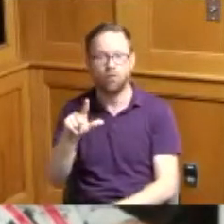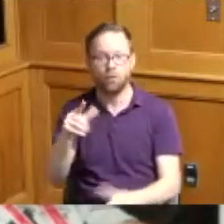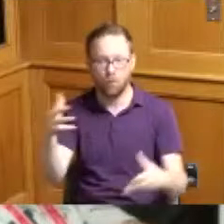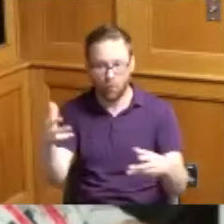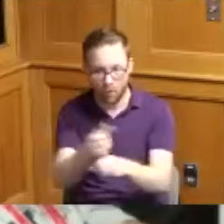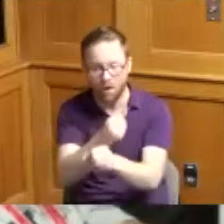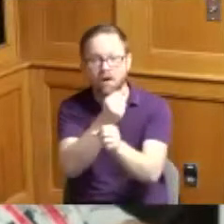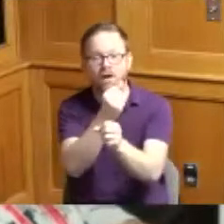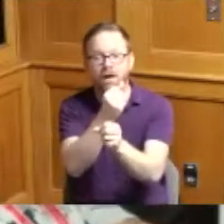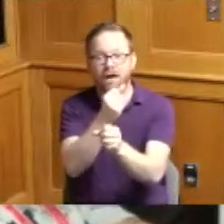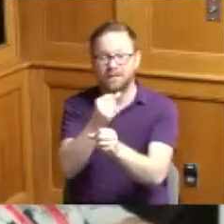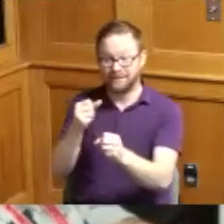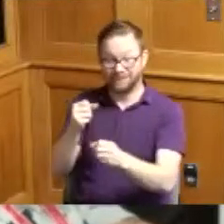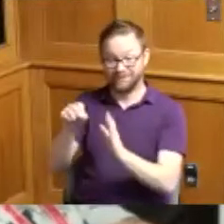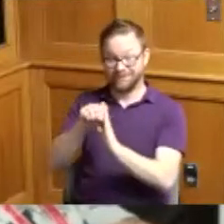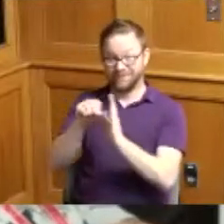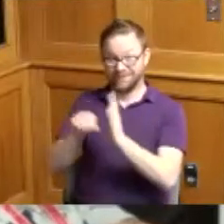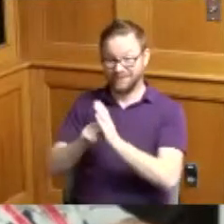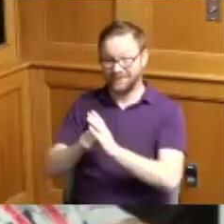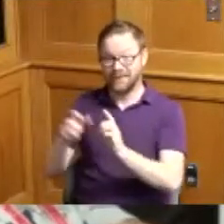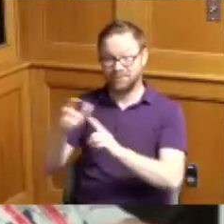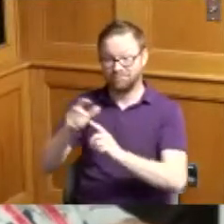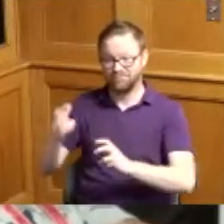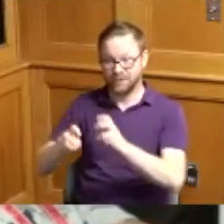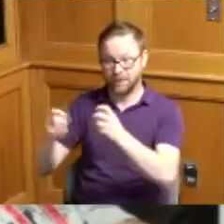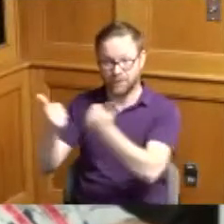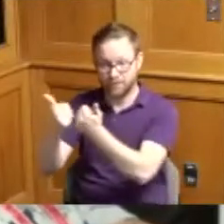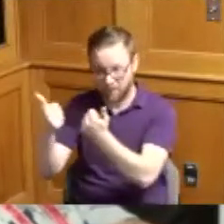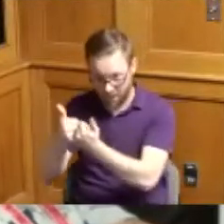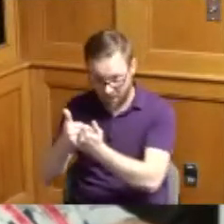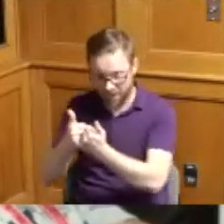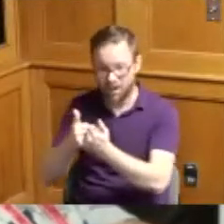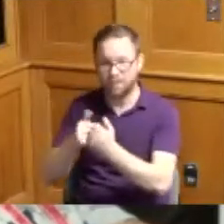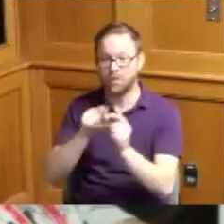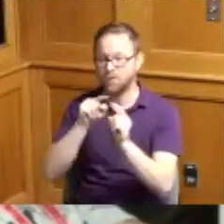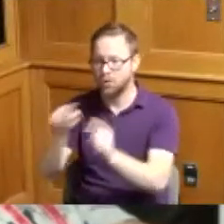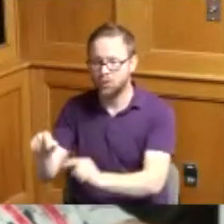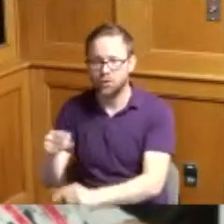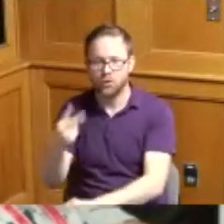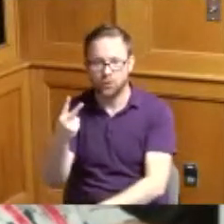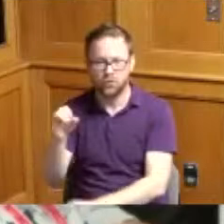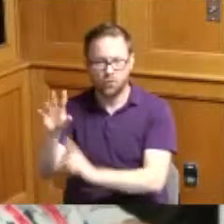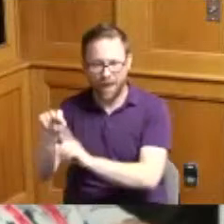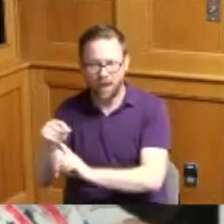we played on the state championship game and we had two outs man on the second and third with our